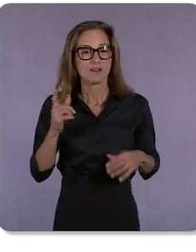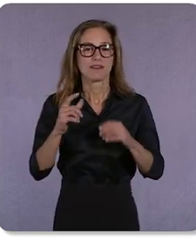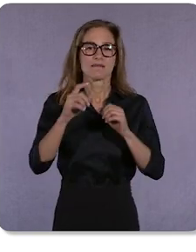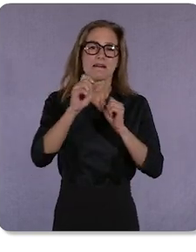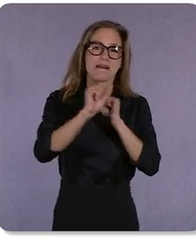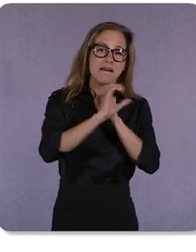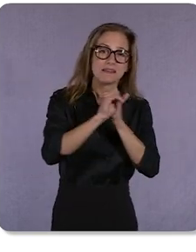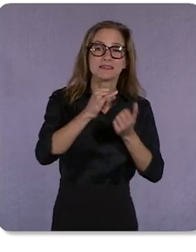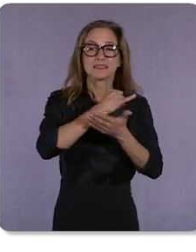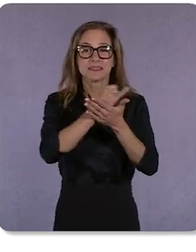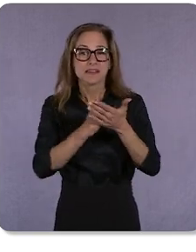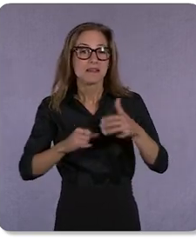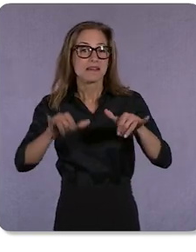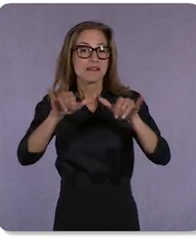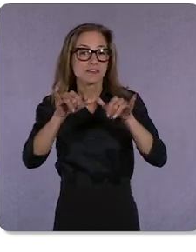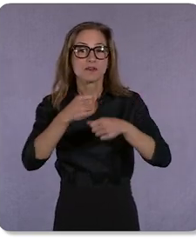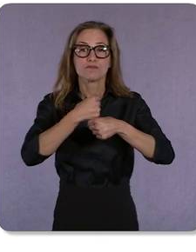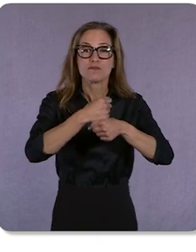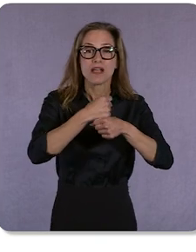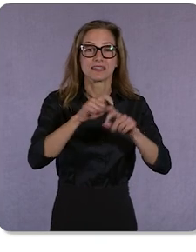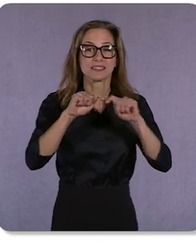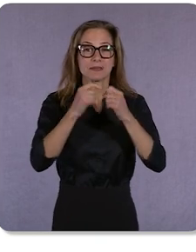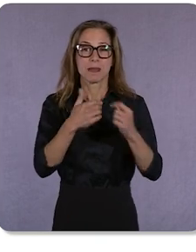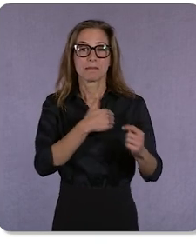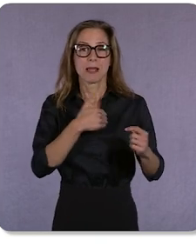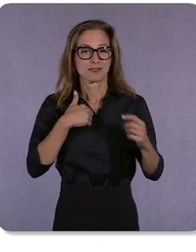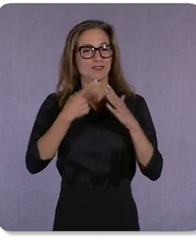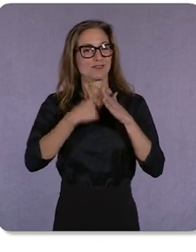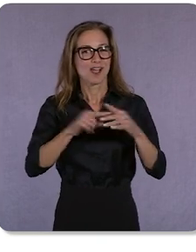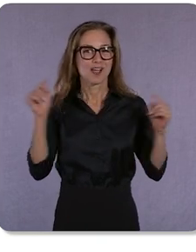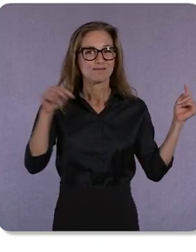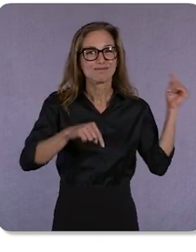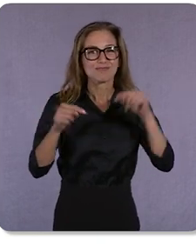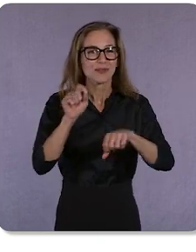engineering, and product management team members are starting to work day-to-day.